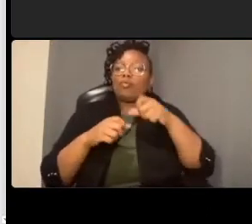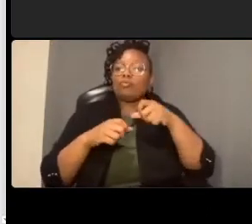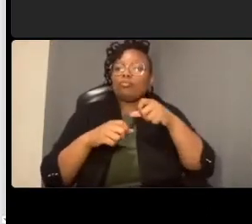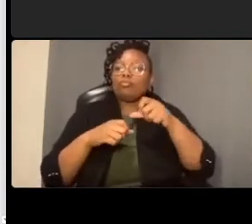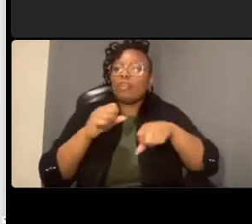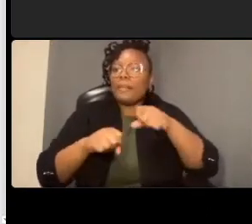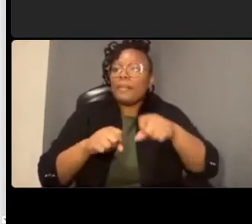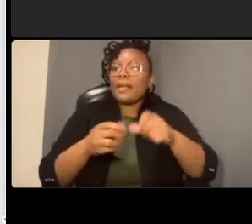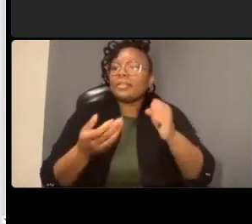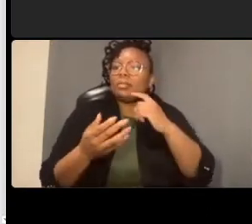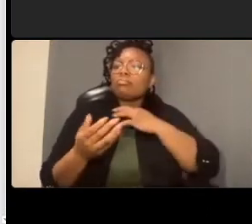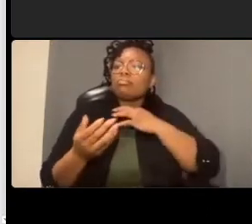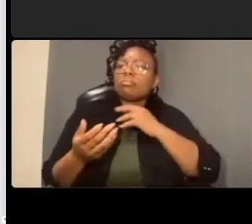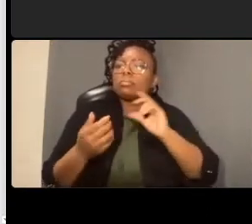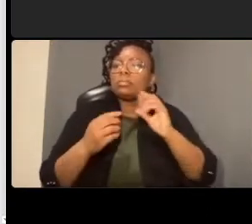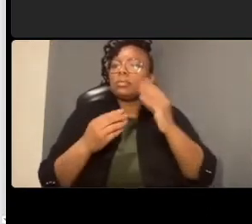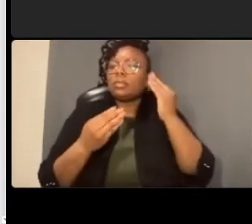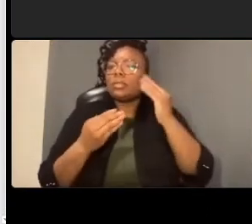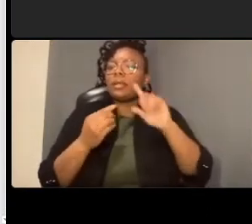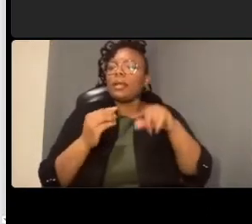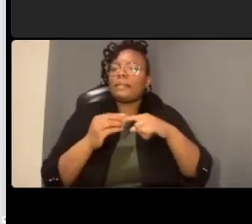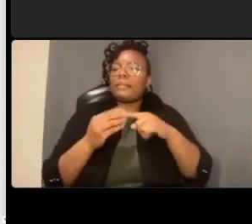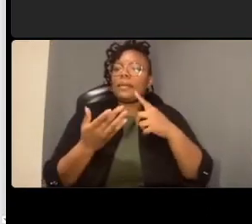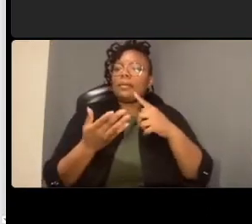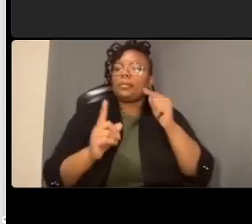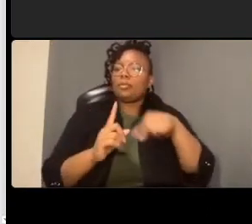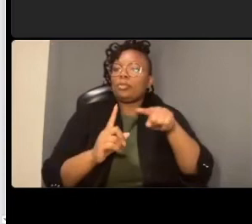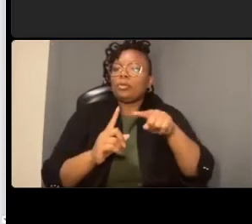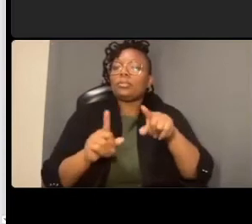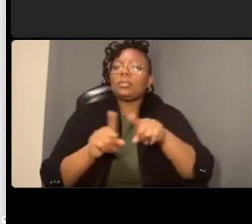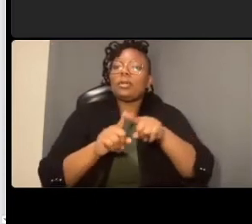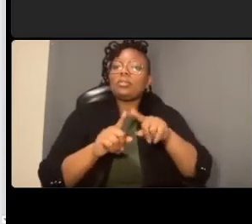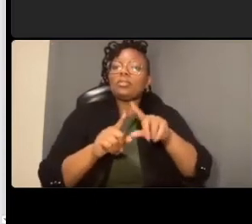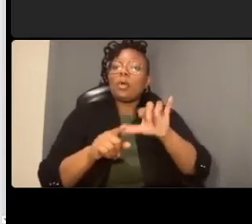lot of cyclists how open is ddot going to be to reversing the changes that they've made